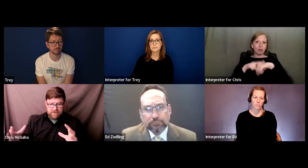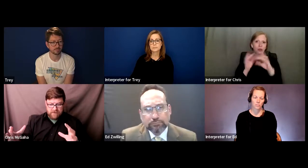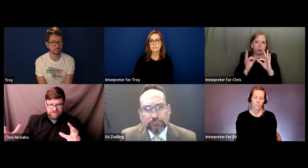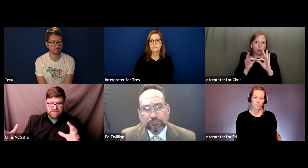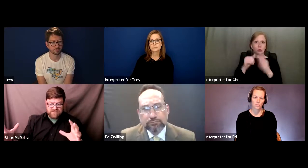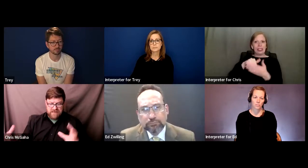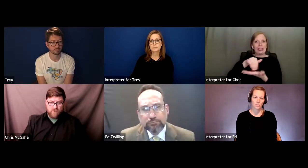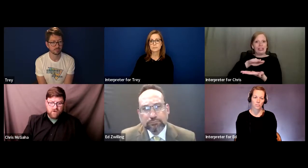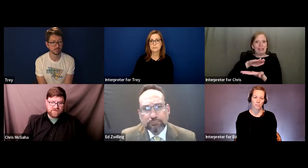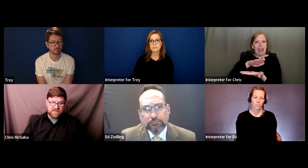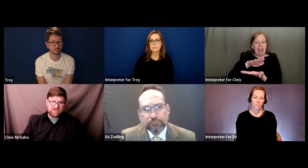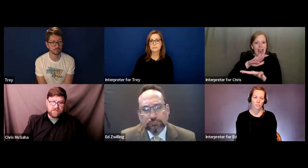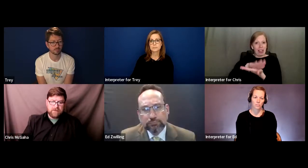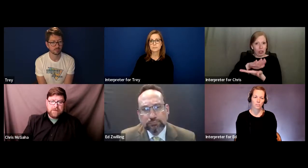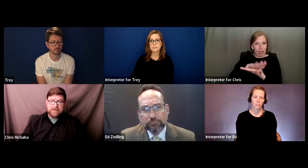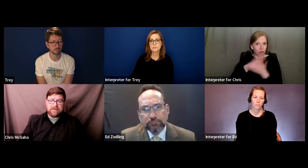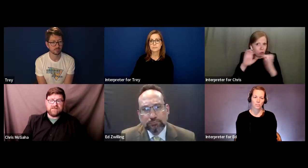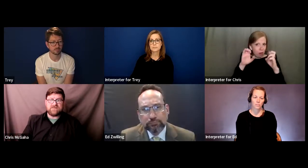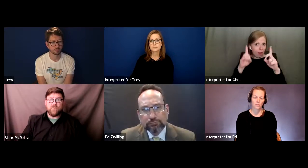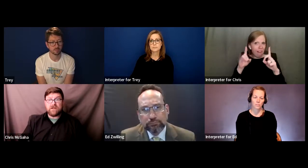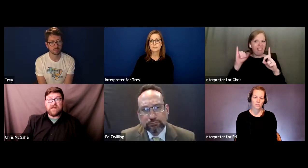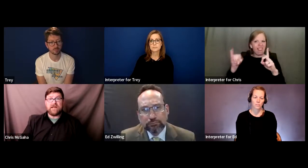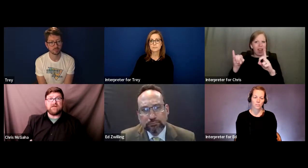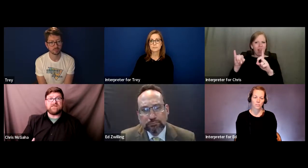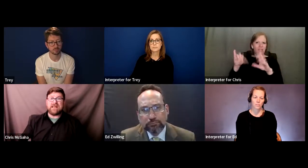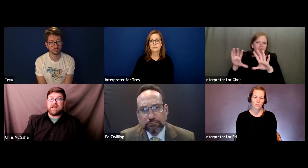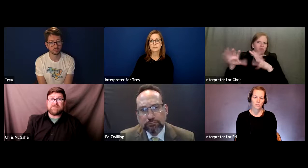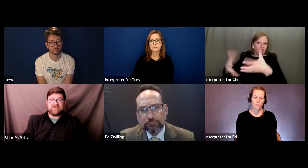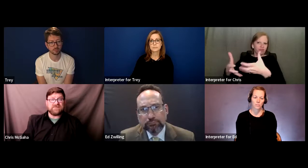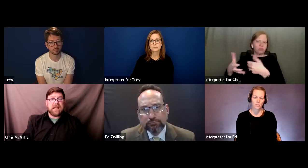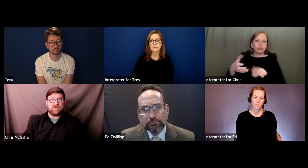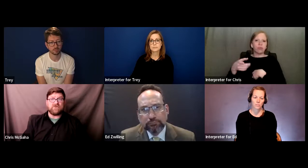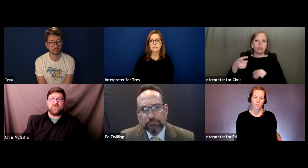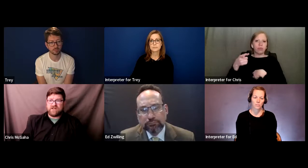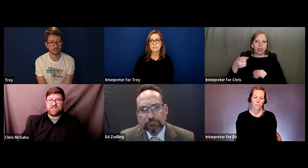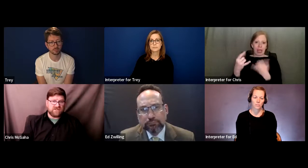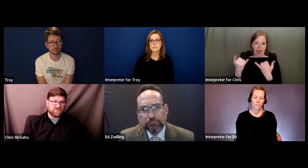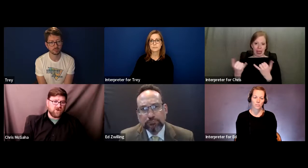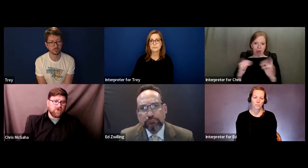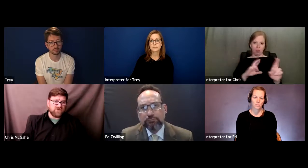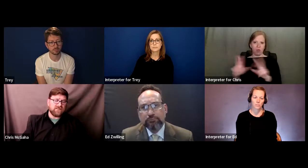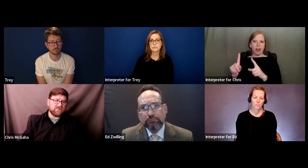that association, that organization is really setting up some standards for educational interpreters.